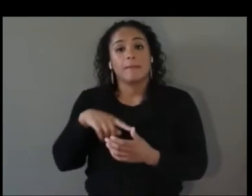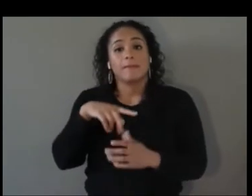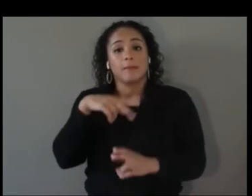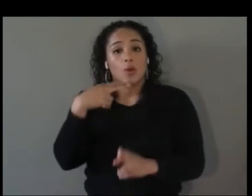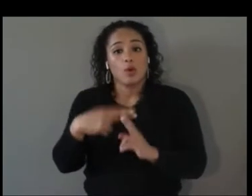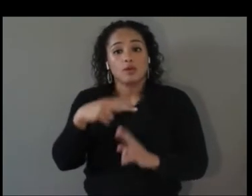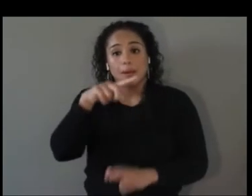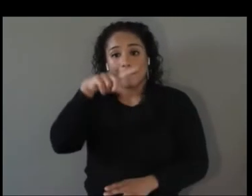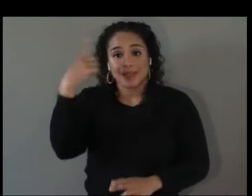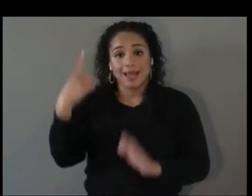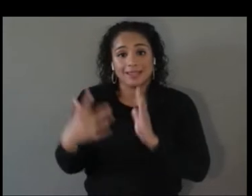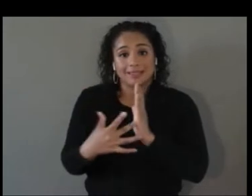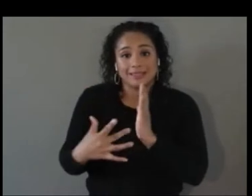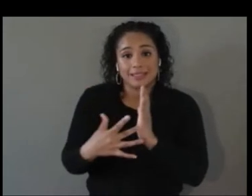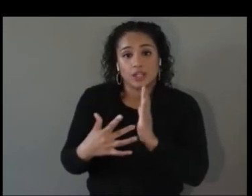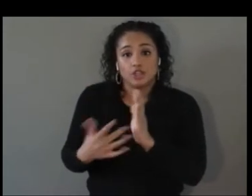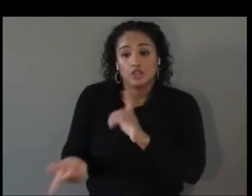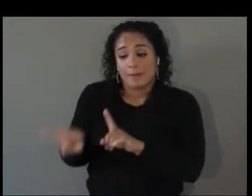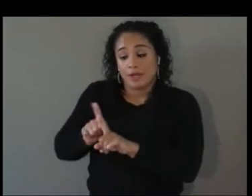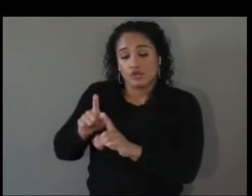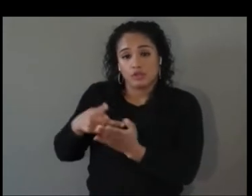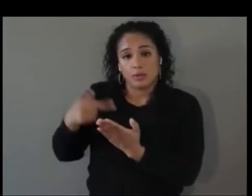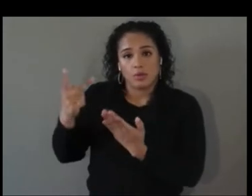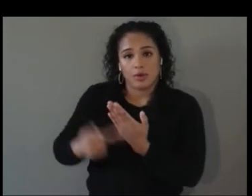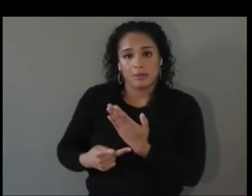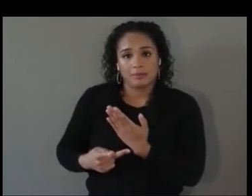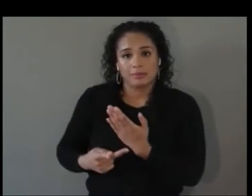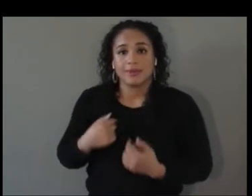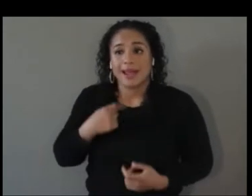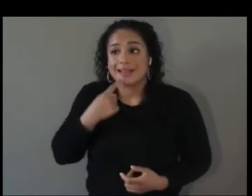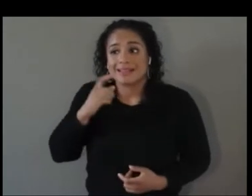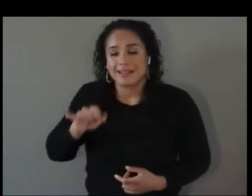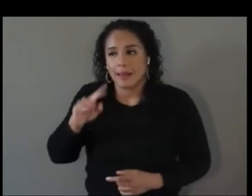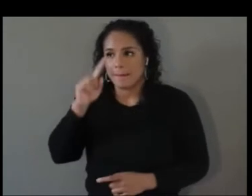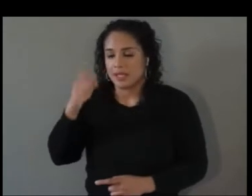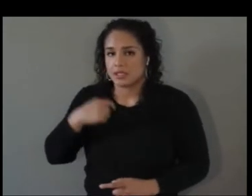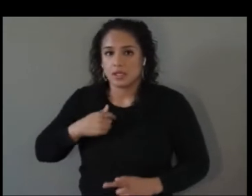I said that is because I stopped in my tracks of everything that I was doing, I’ve had a